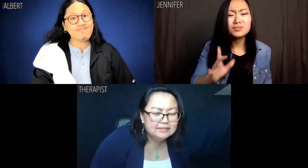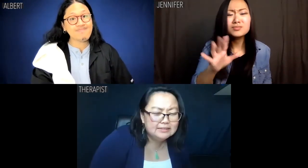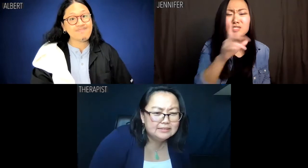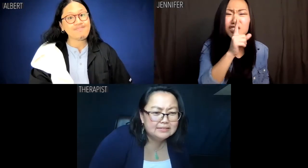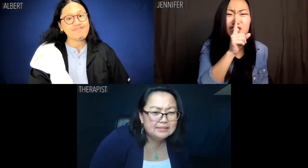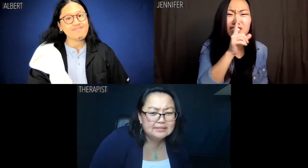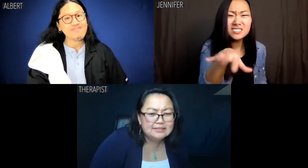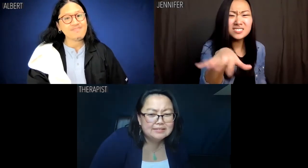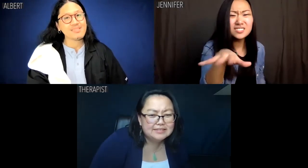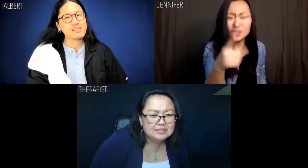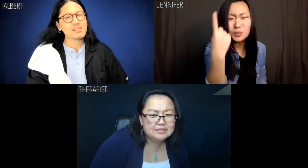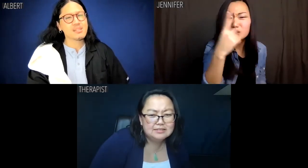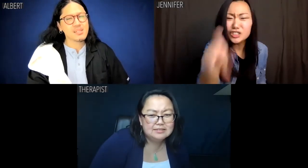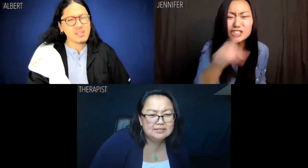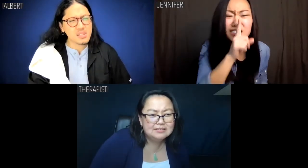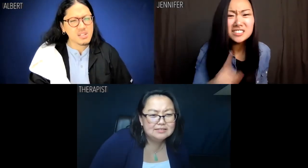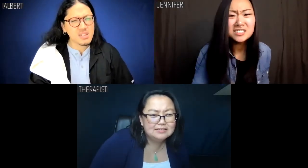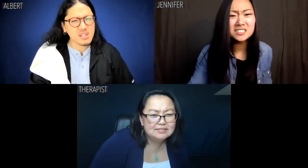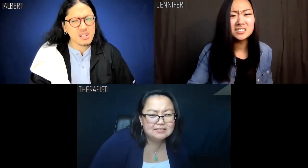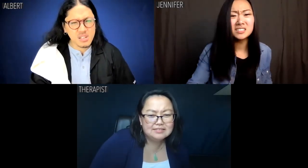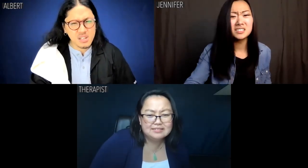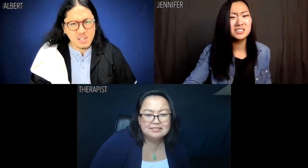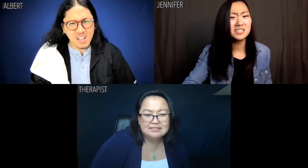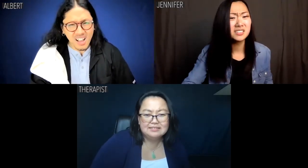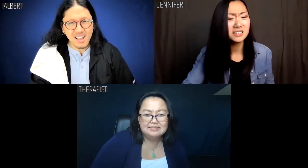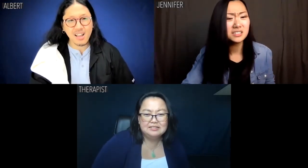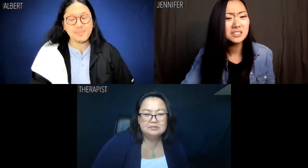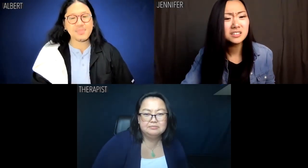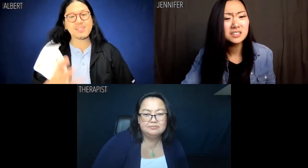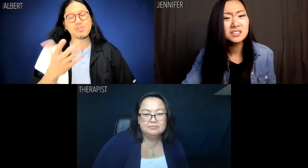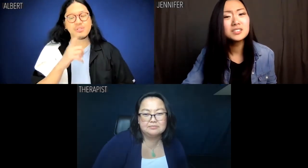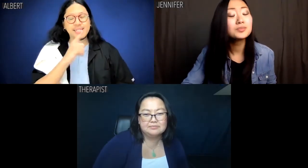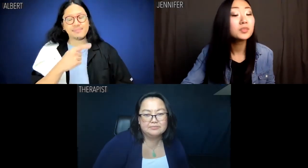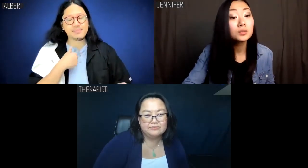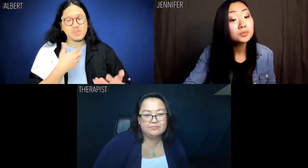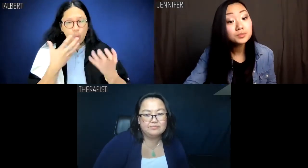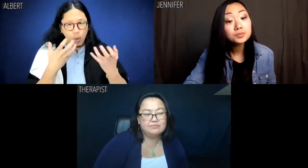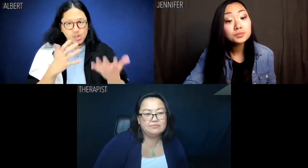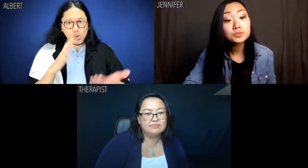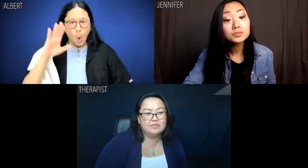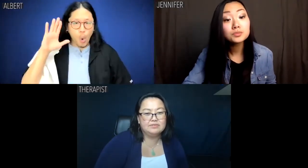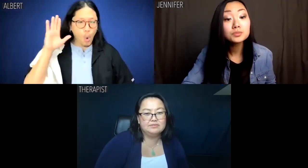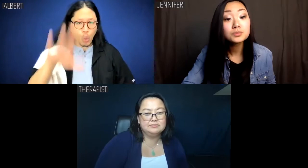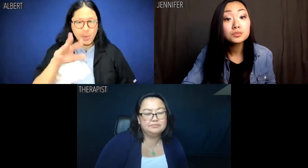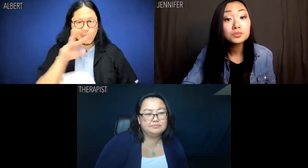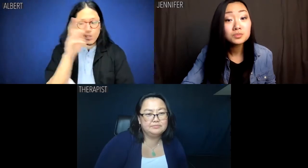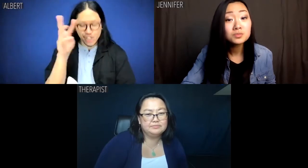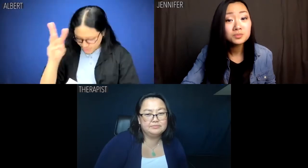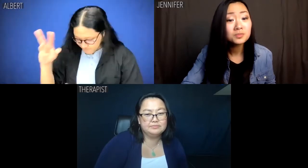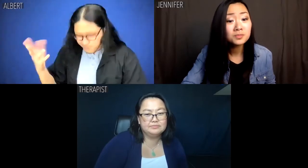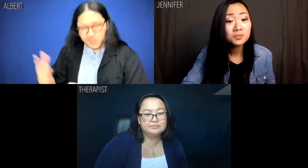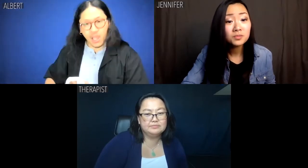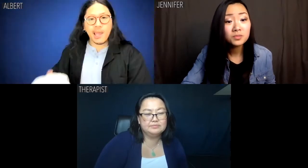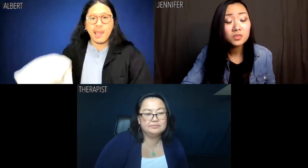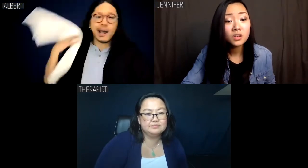Jennifer: You shhhhh, you're the one who should shhhh! Albert: I wanted to go Full Western,